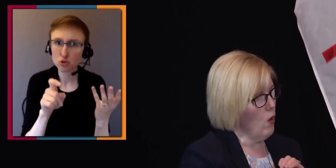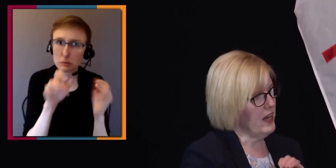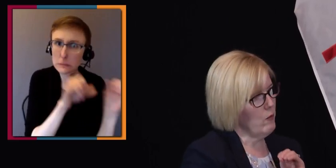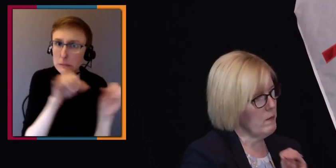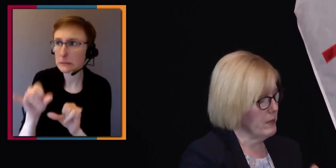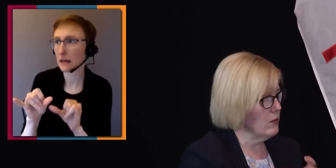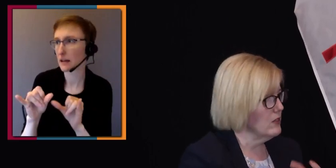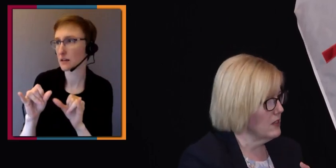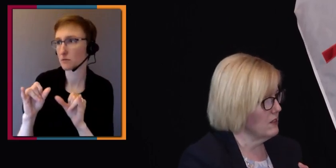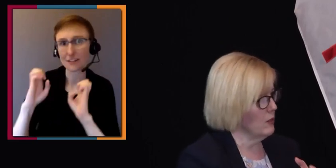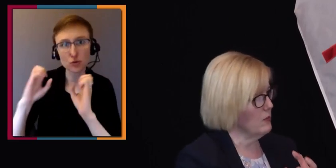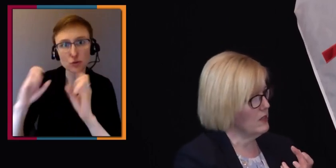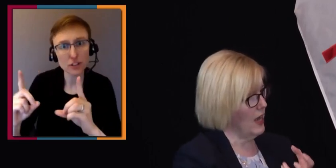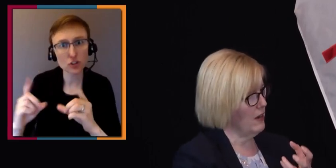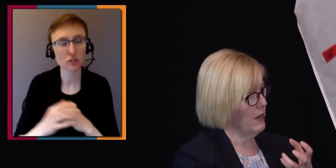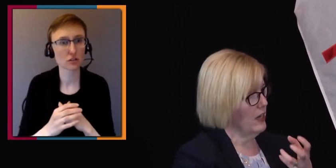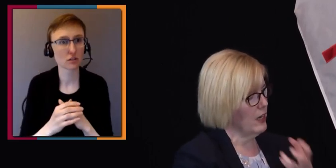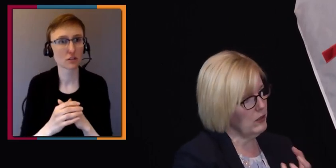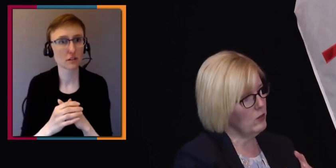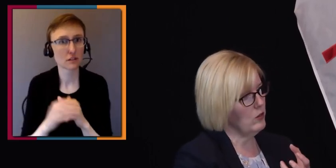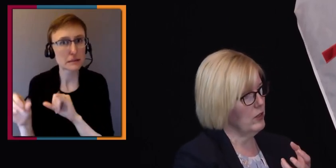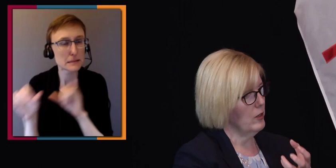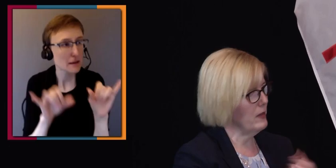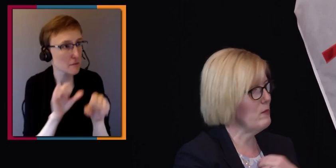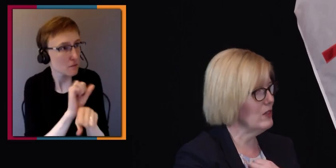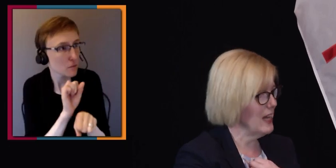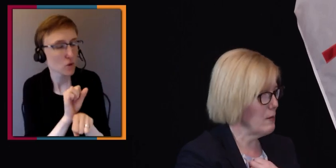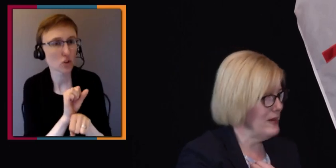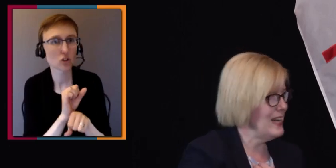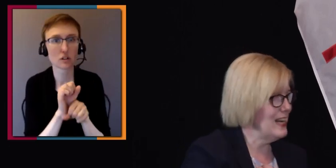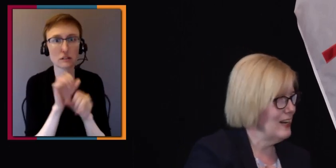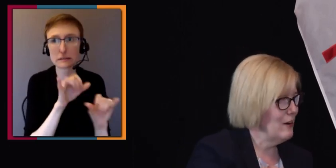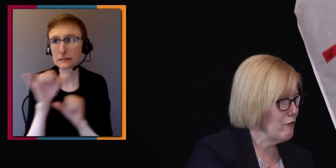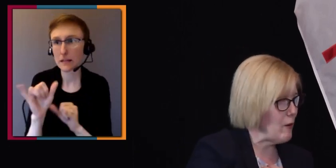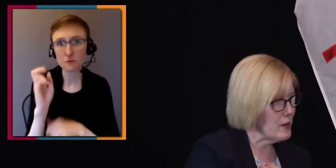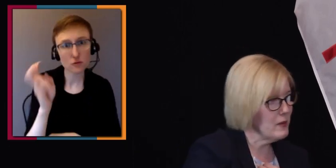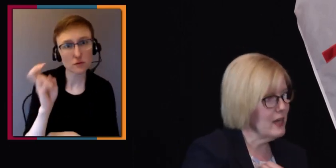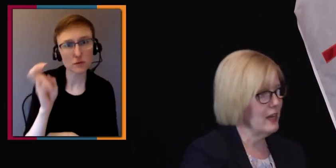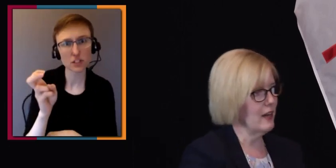Like, why can't we build systems that include people like me from the beginning